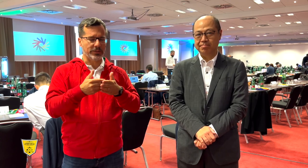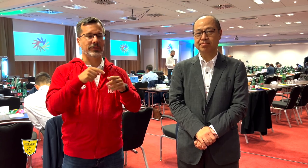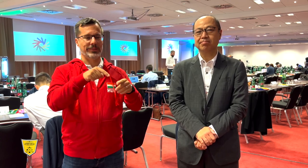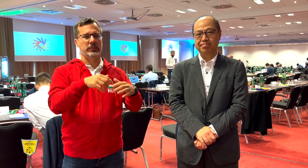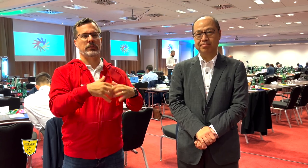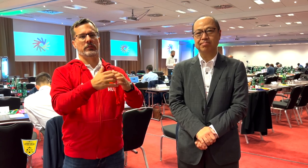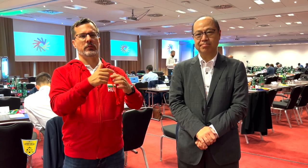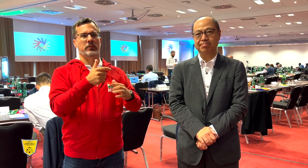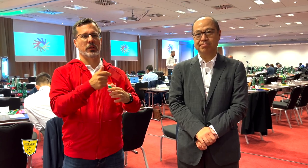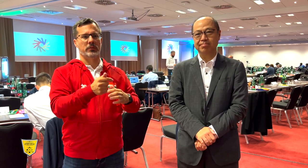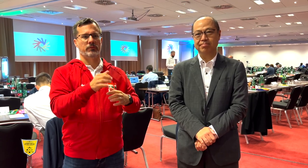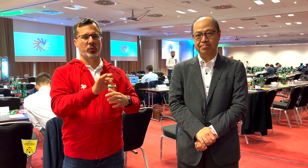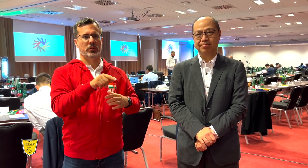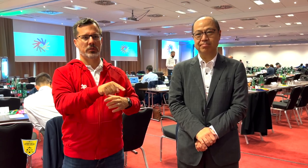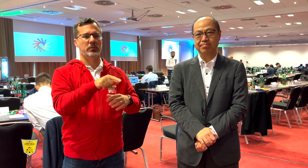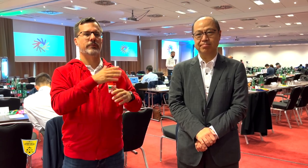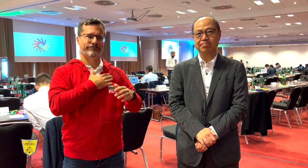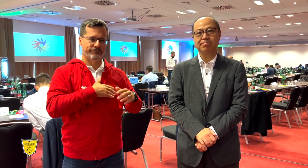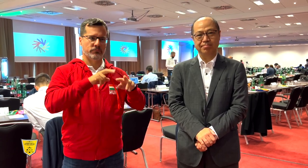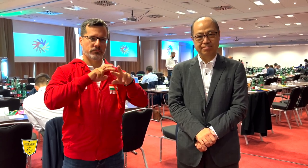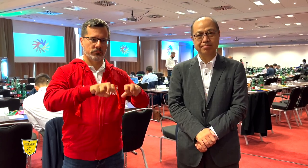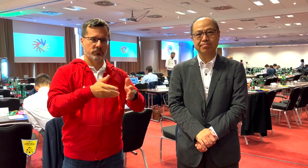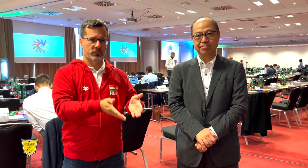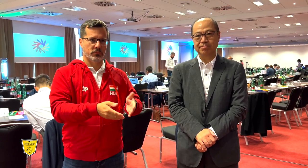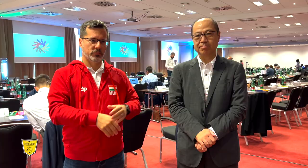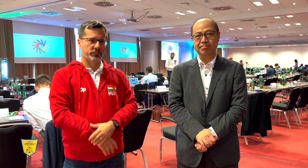This is why the Investigative Task Force was created.